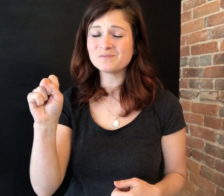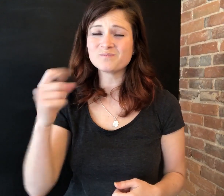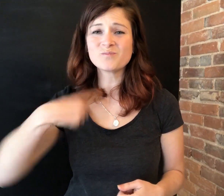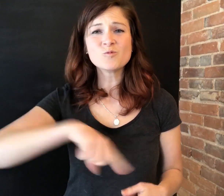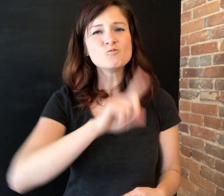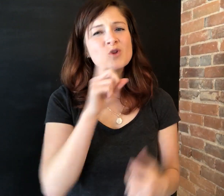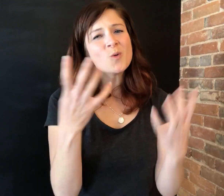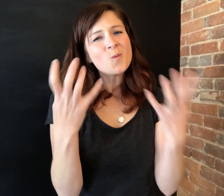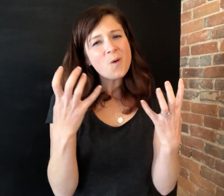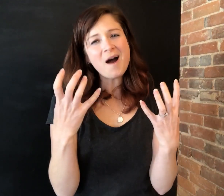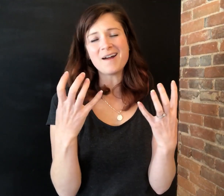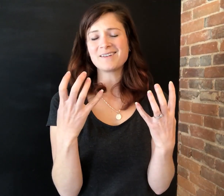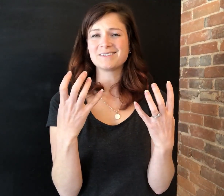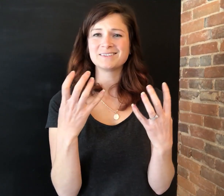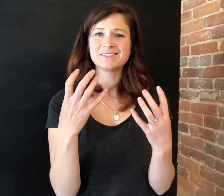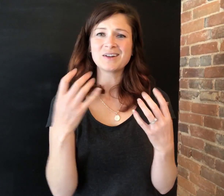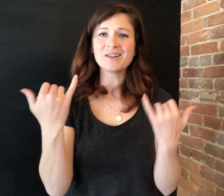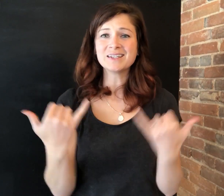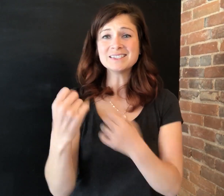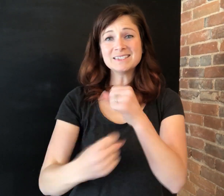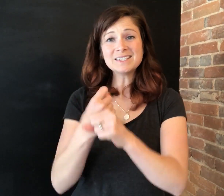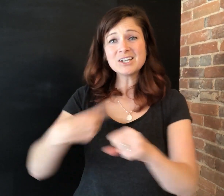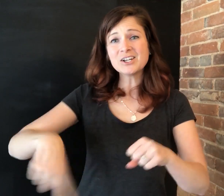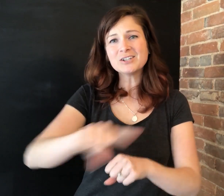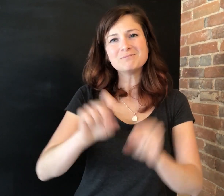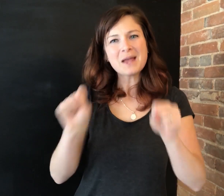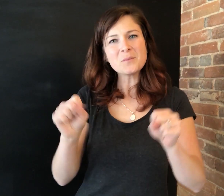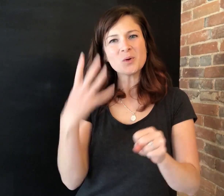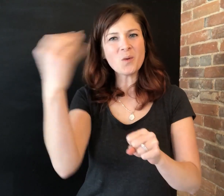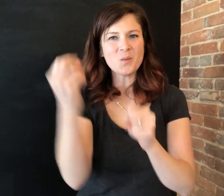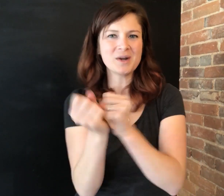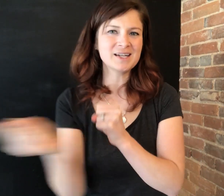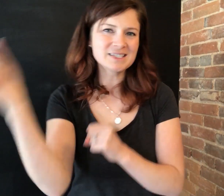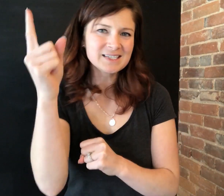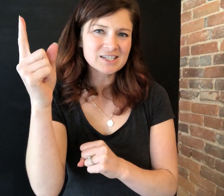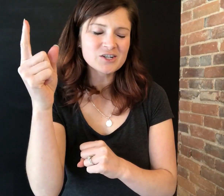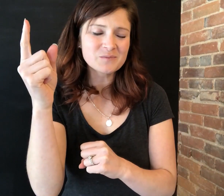We wanted to make sure those who were supposed to go this year can still attend next year.